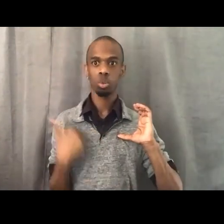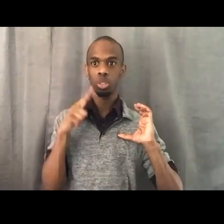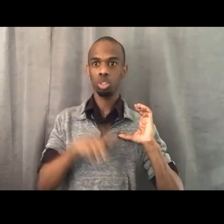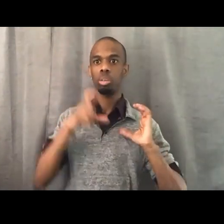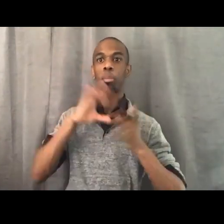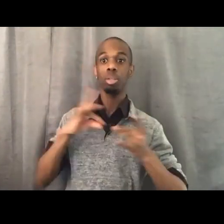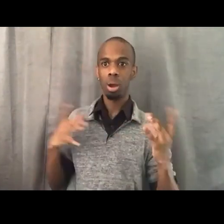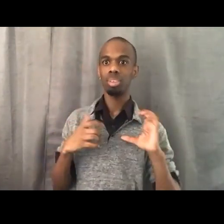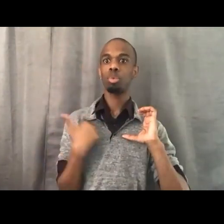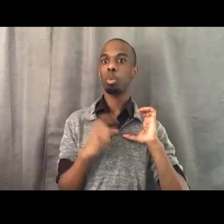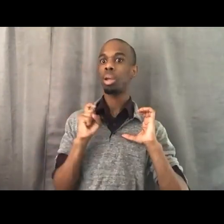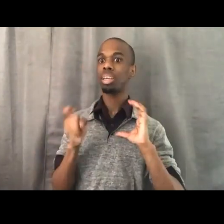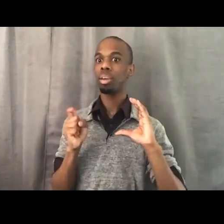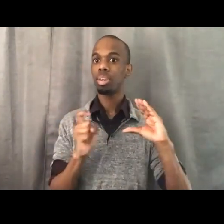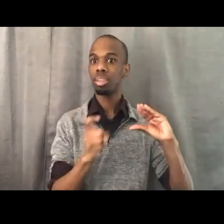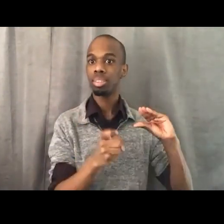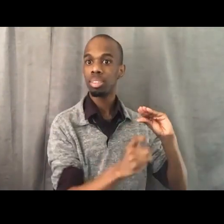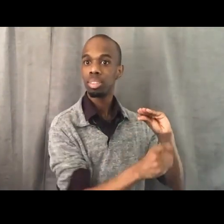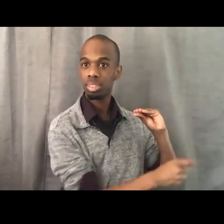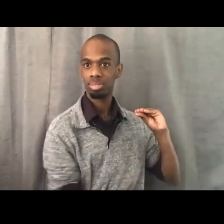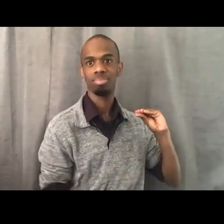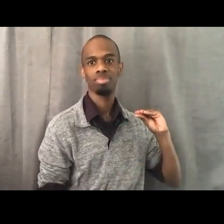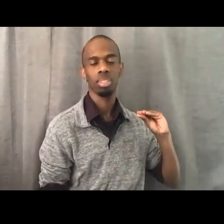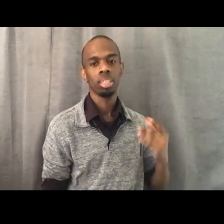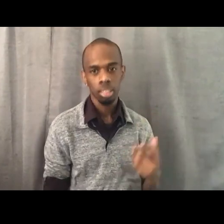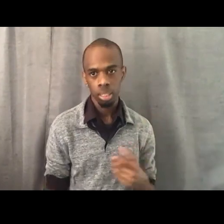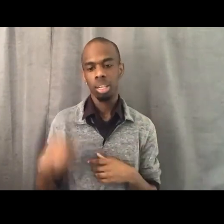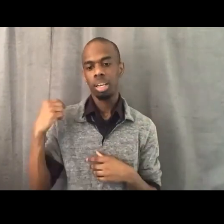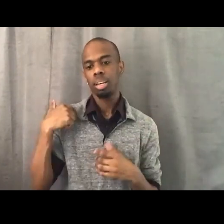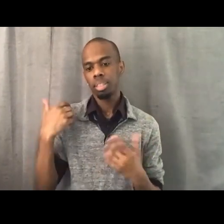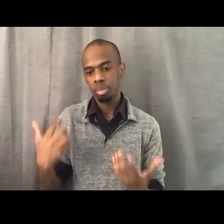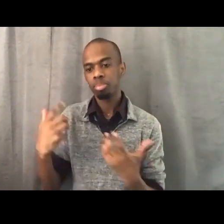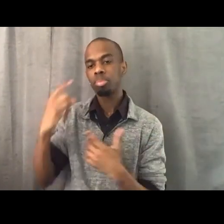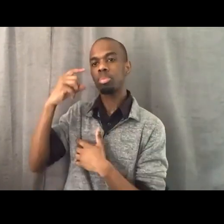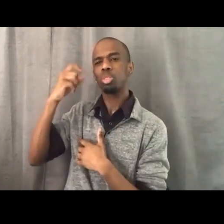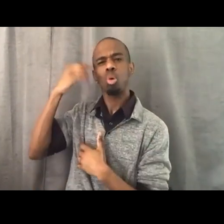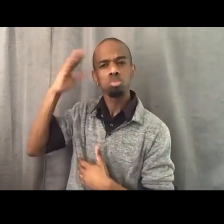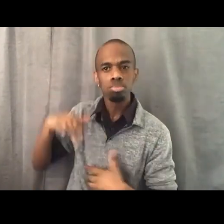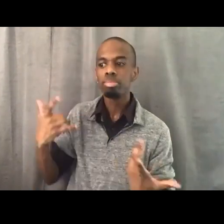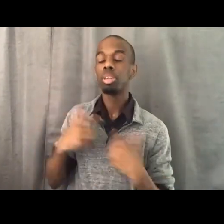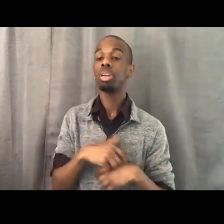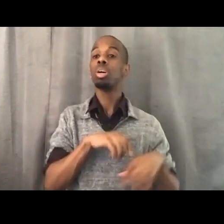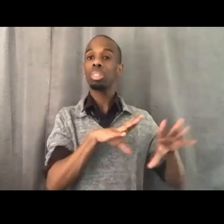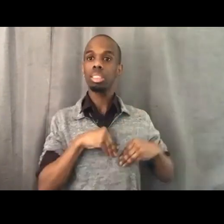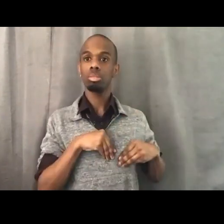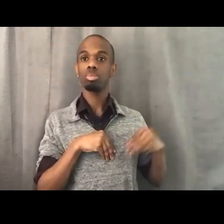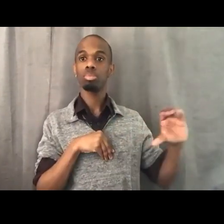receipt doesn't mean that you have to immediately dole it out